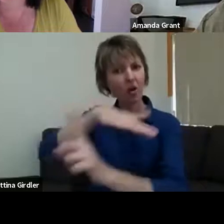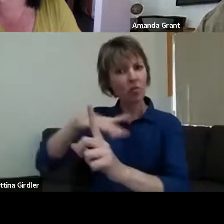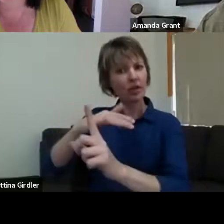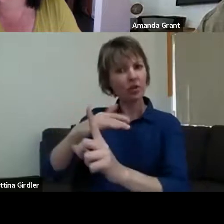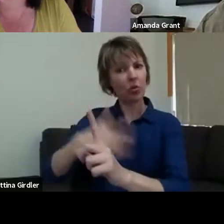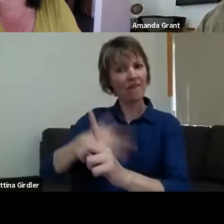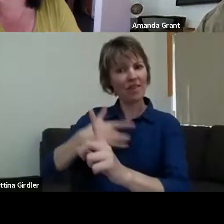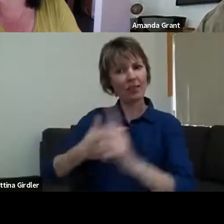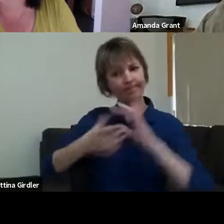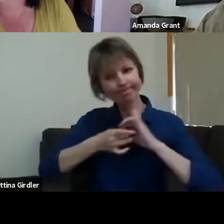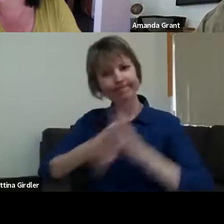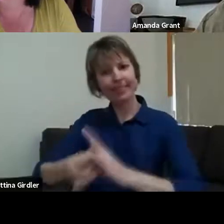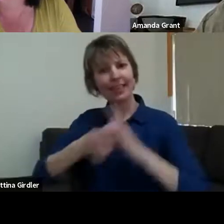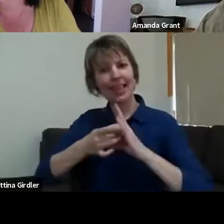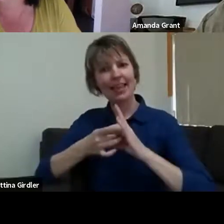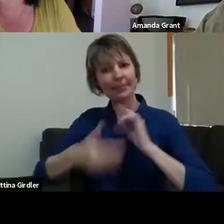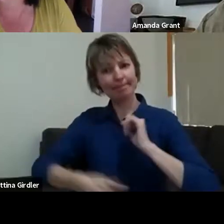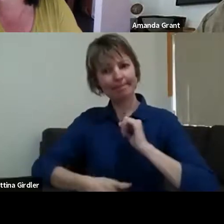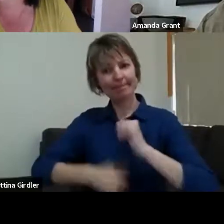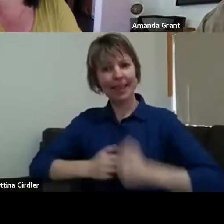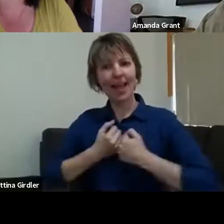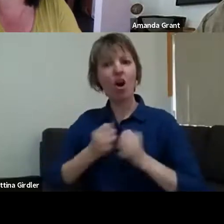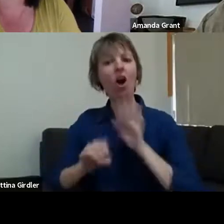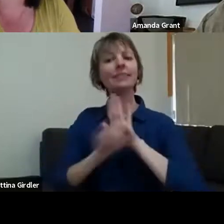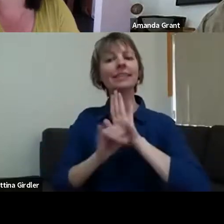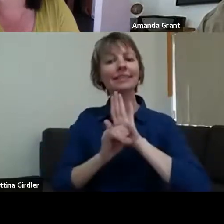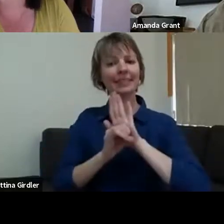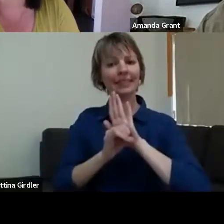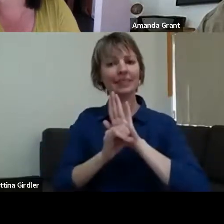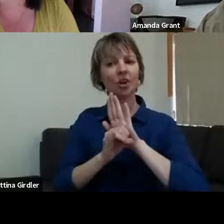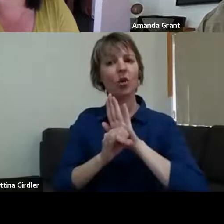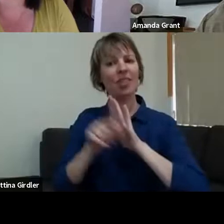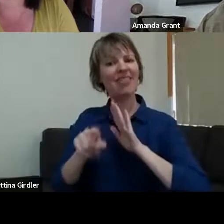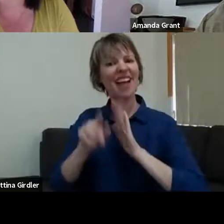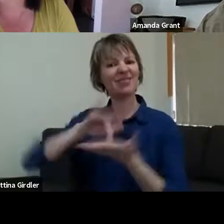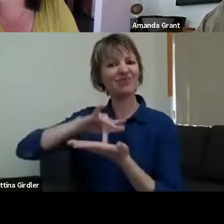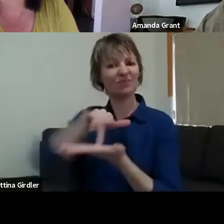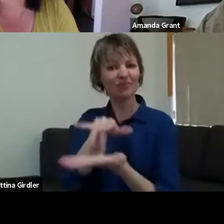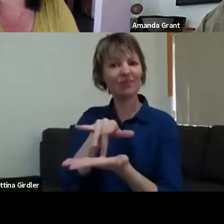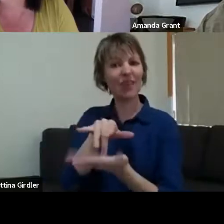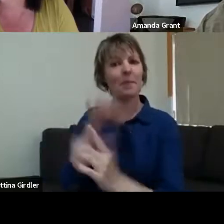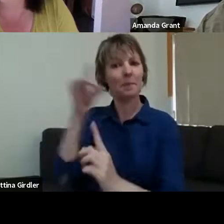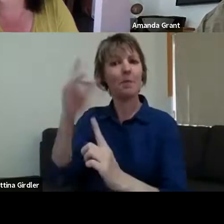it's - for me, that's the core of it that I've found. >> AMANDA GRANT: